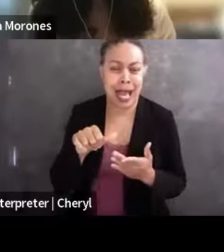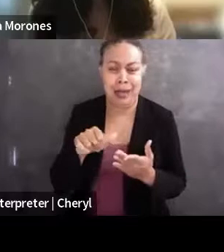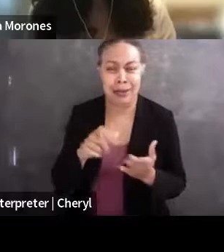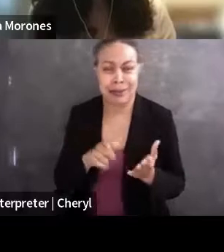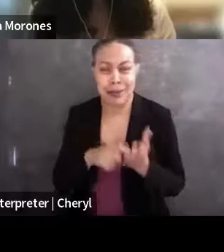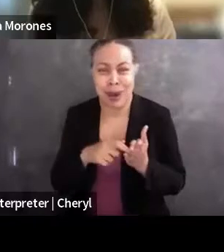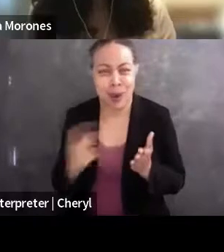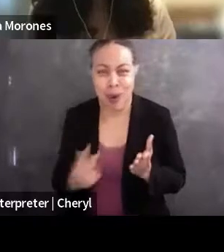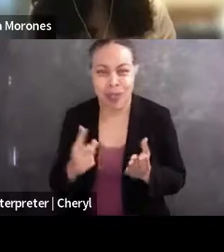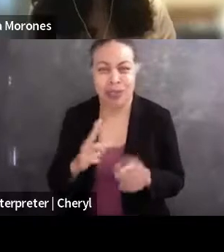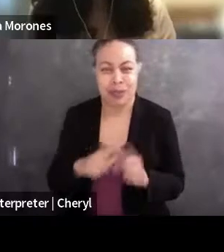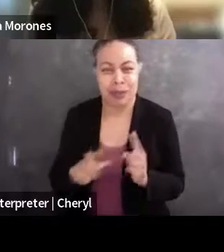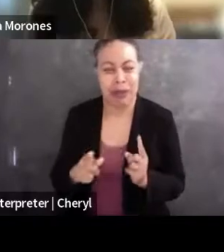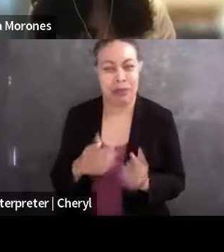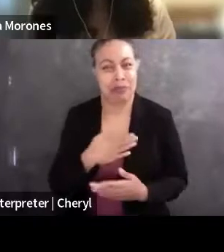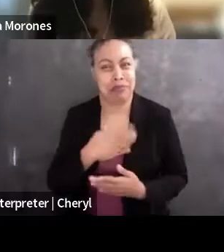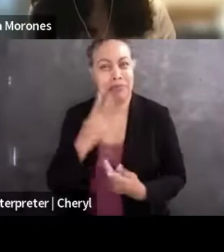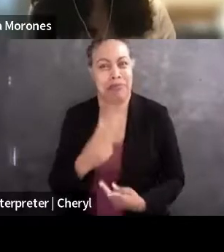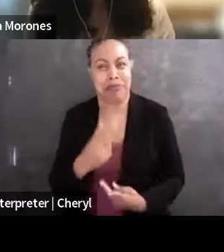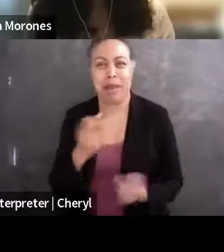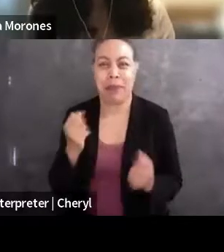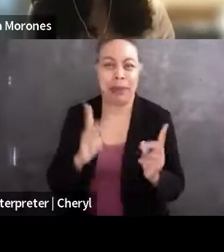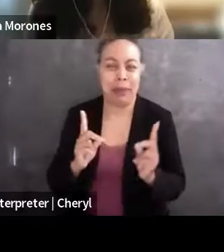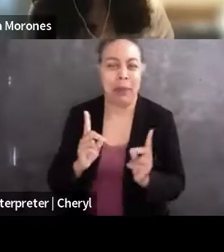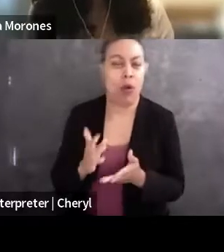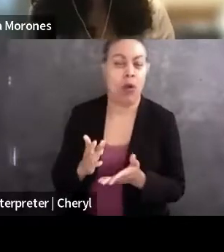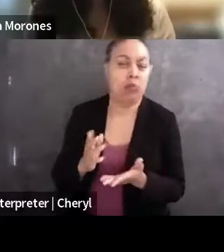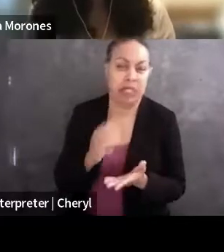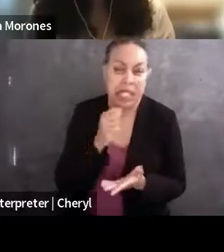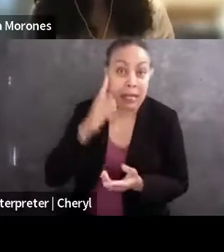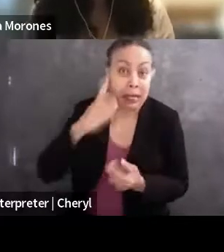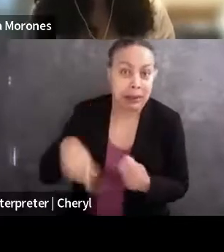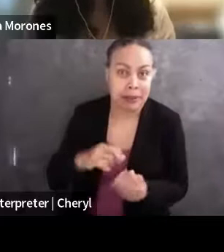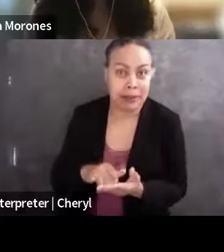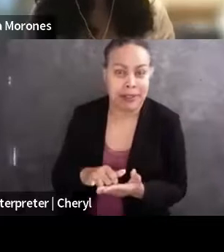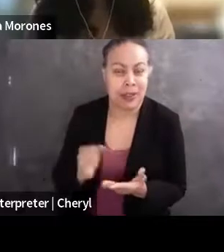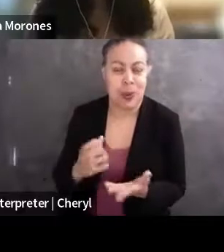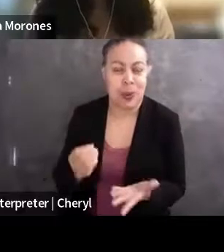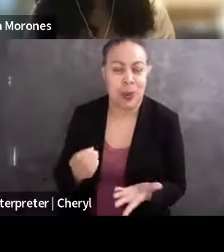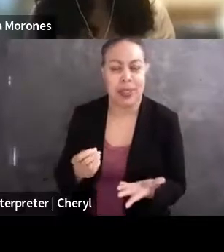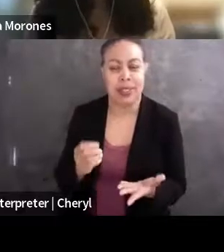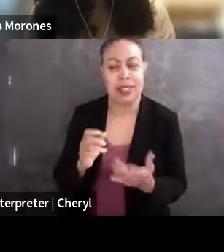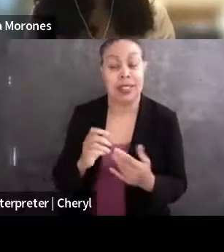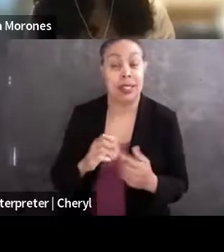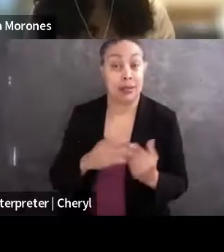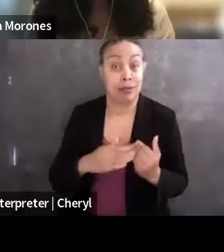but it is something that many overlook. And this is, in the fight ahead, I think we actually need